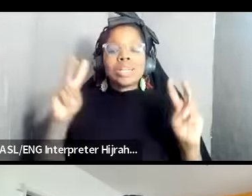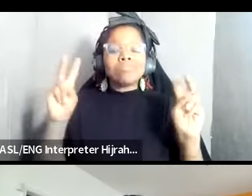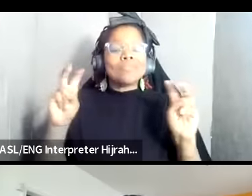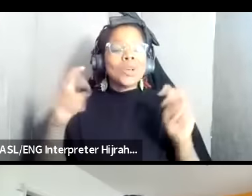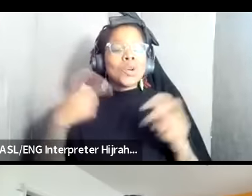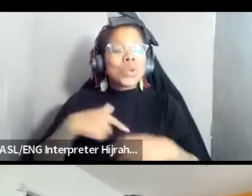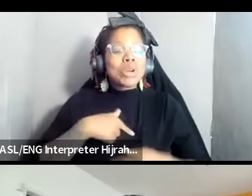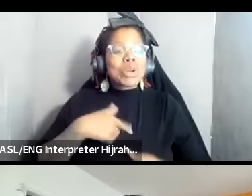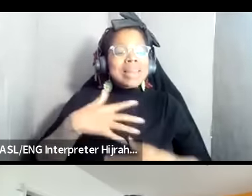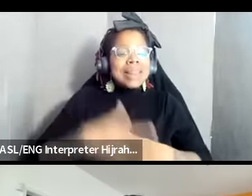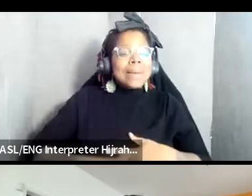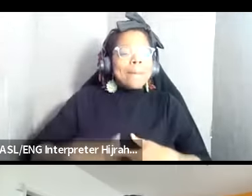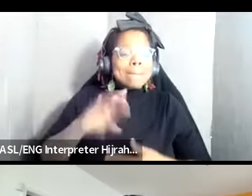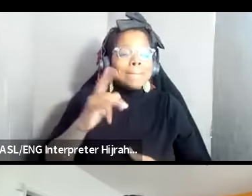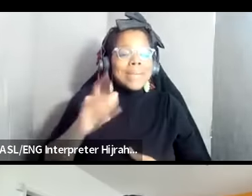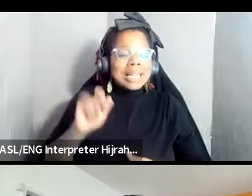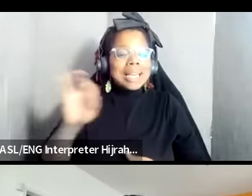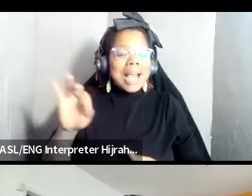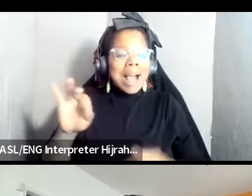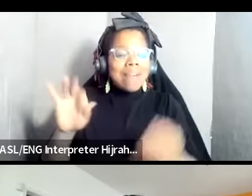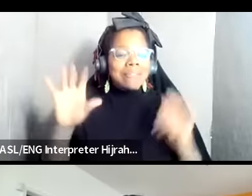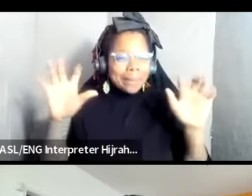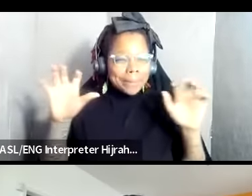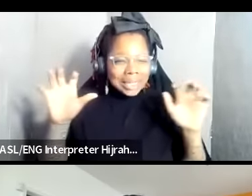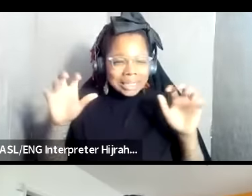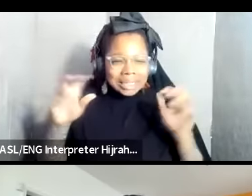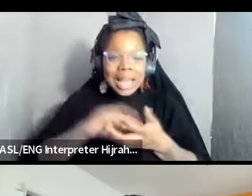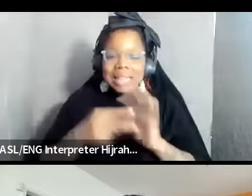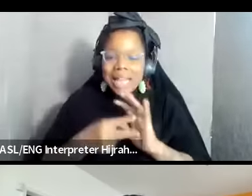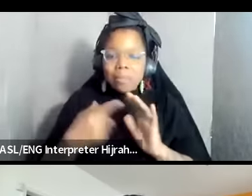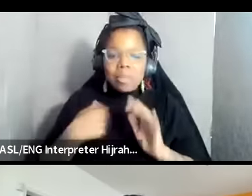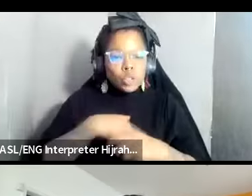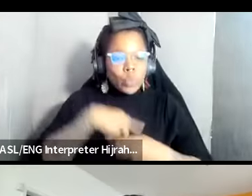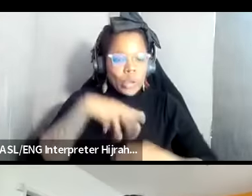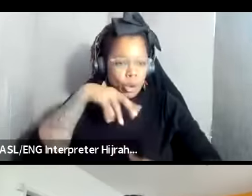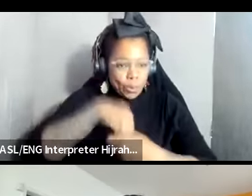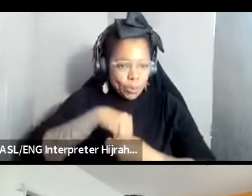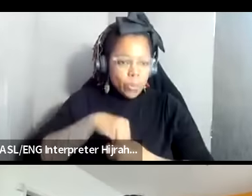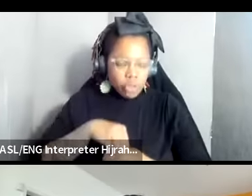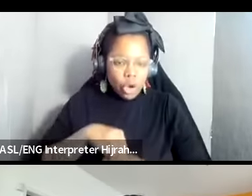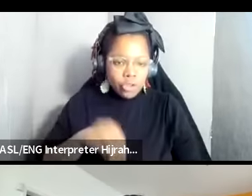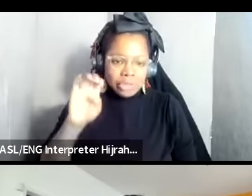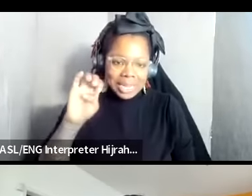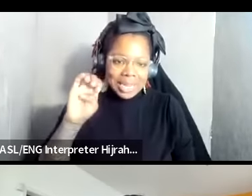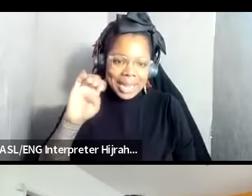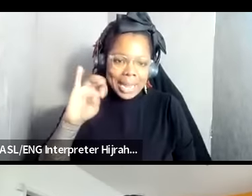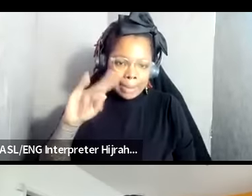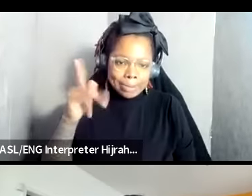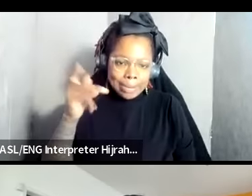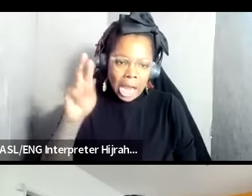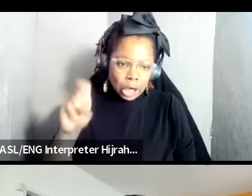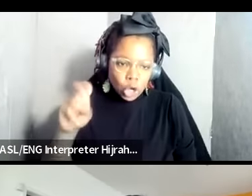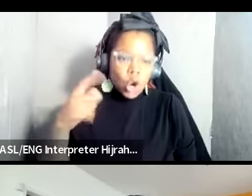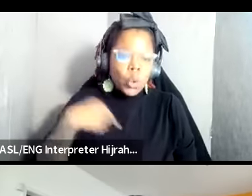responsibility being a part of Empire willingly or unwillingly to be able to apply pressure in the